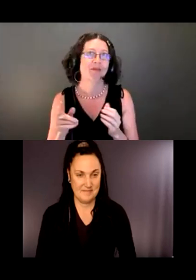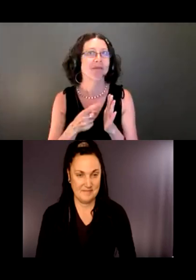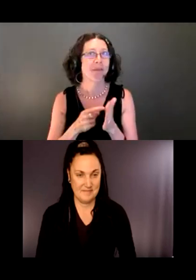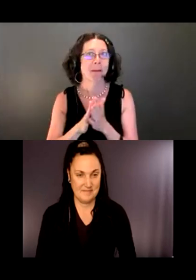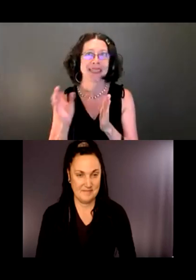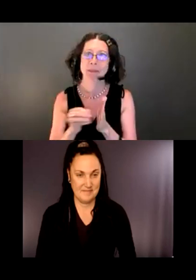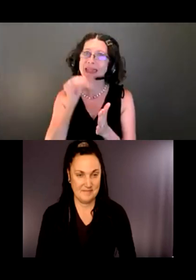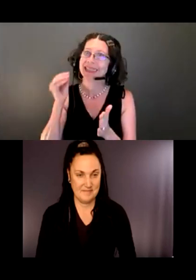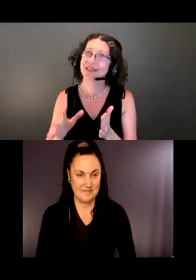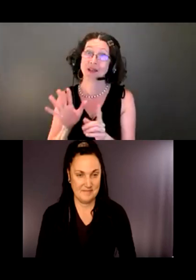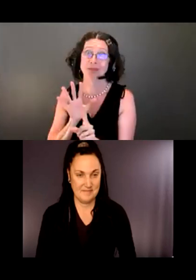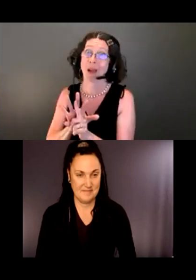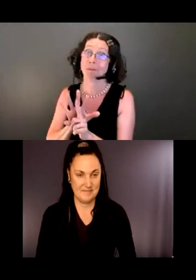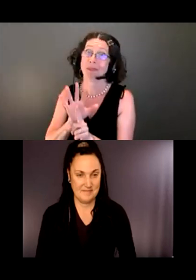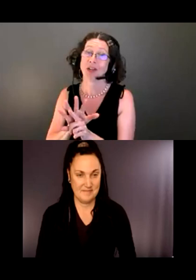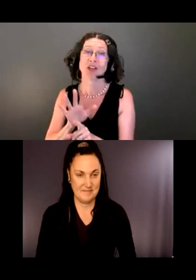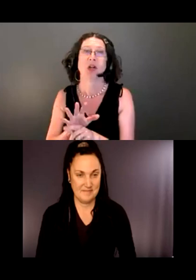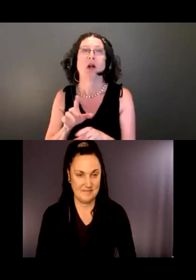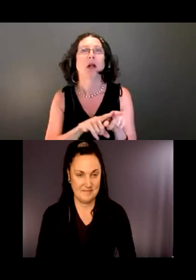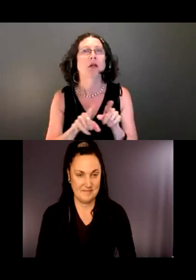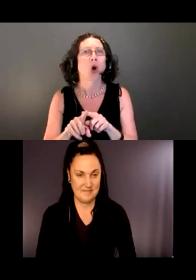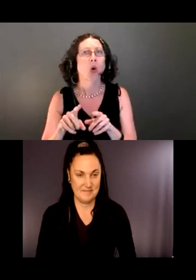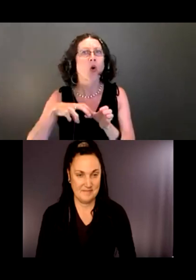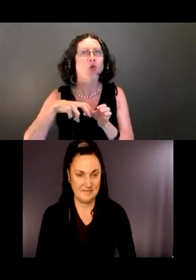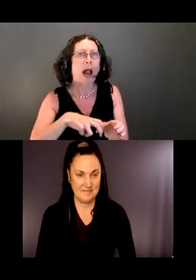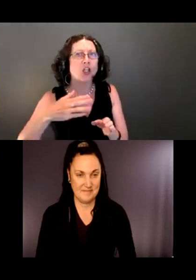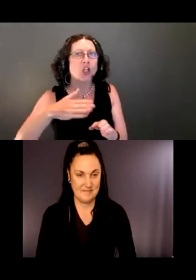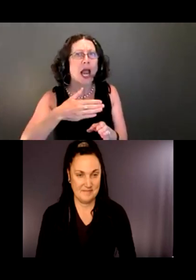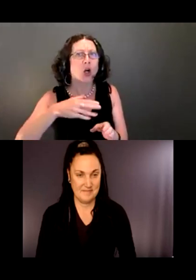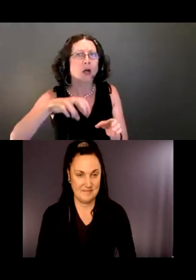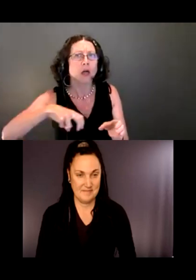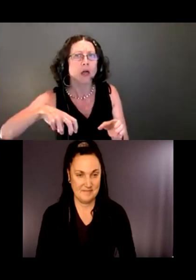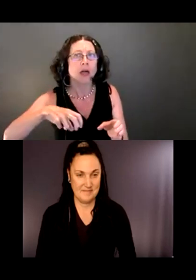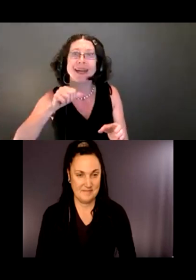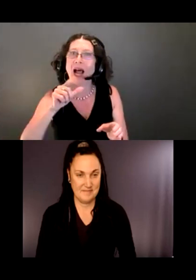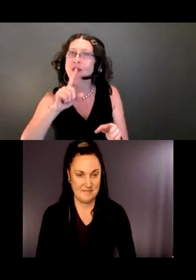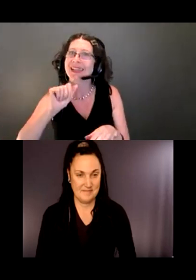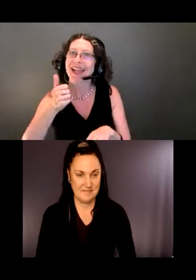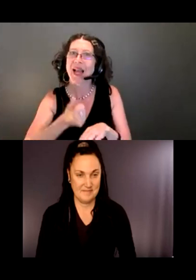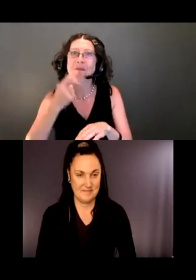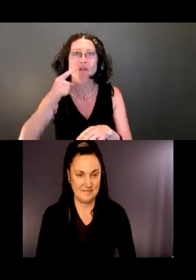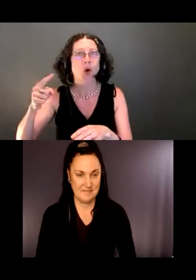Ride-share services are also really not set up to serve people with disabilities.